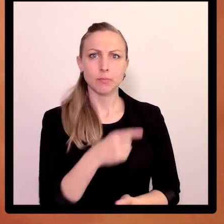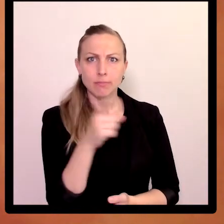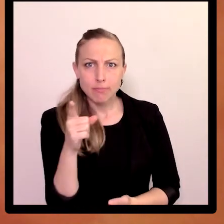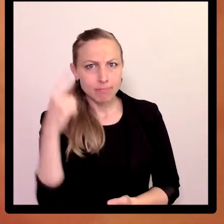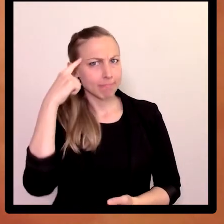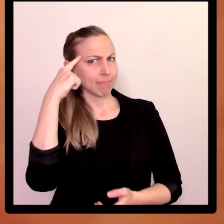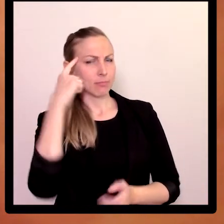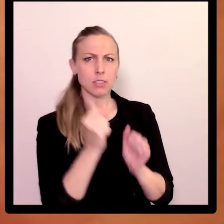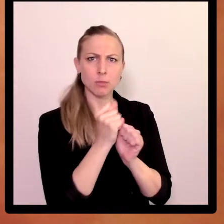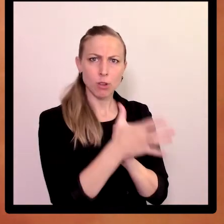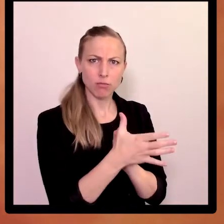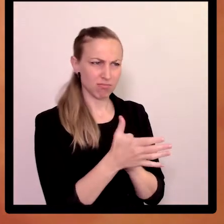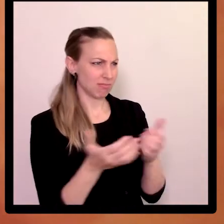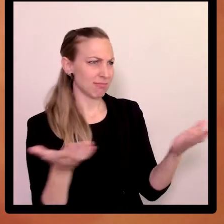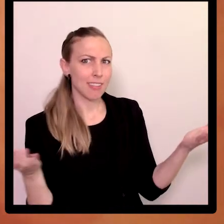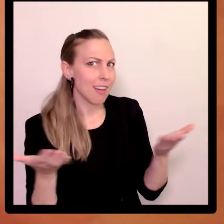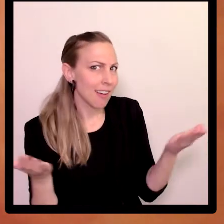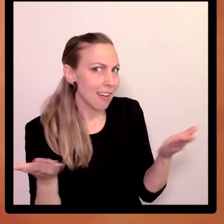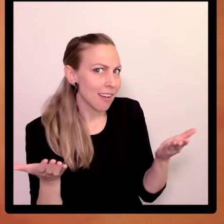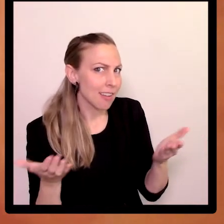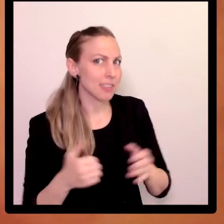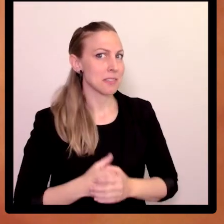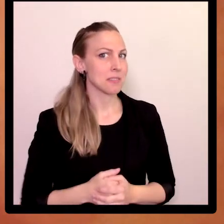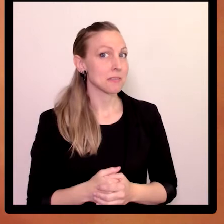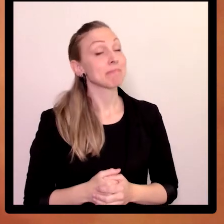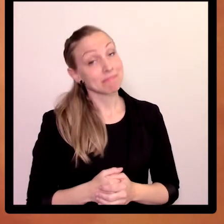Some of you may wonder what Spreadthesign is.